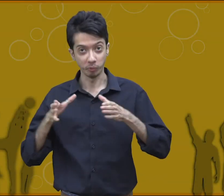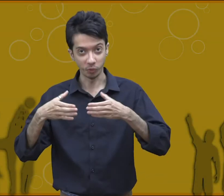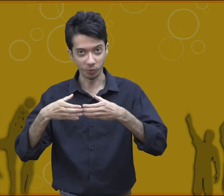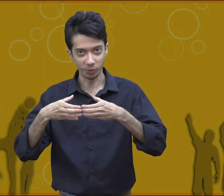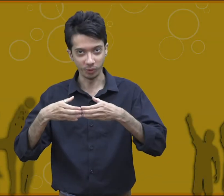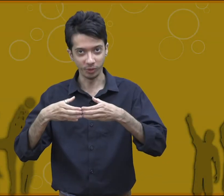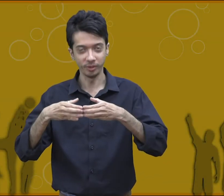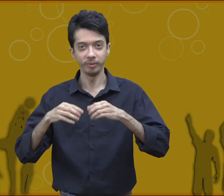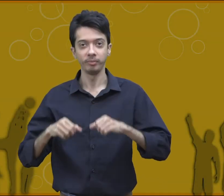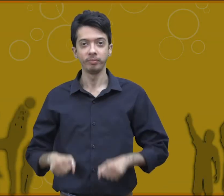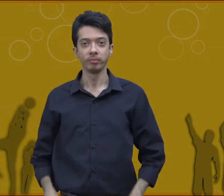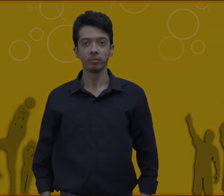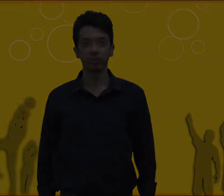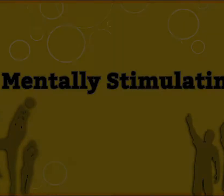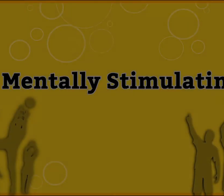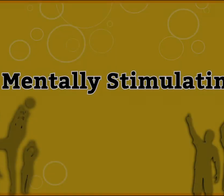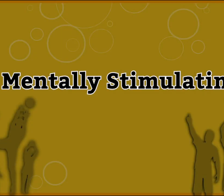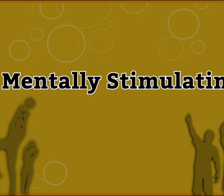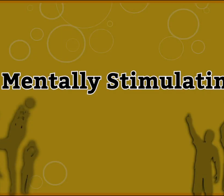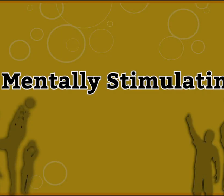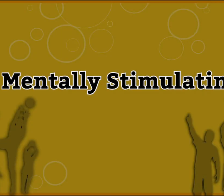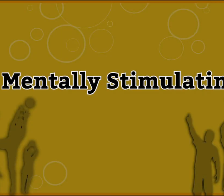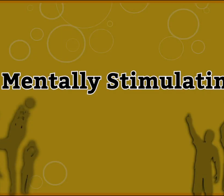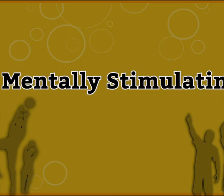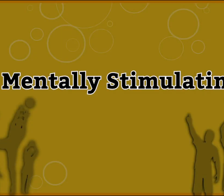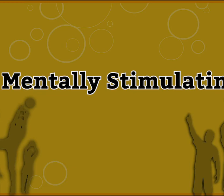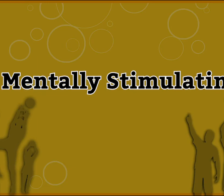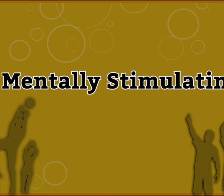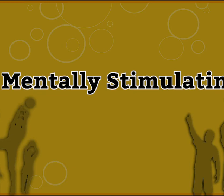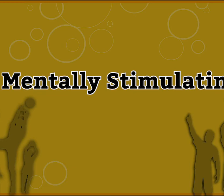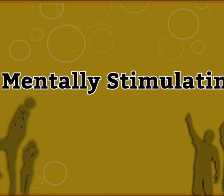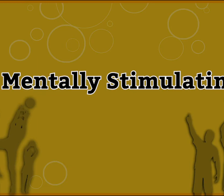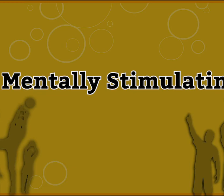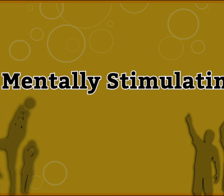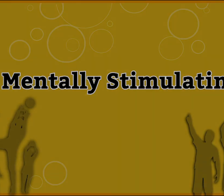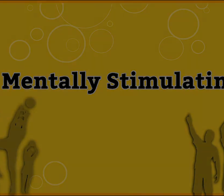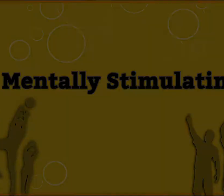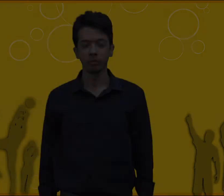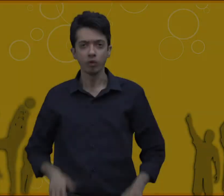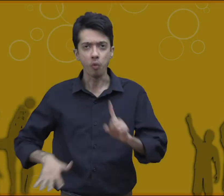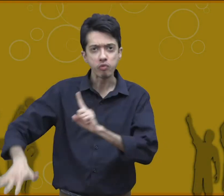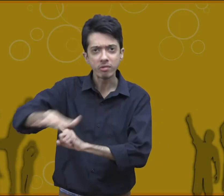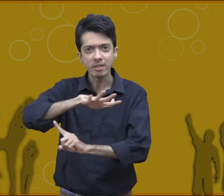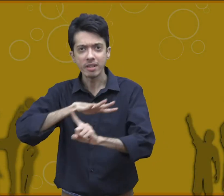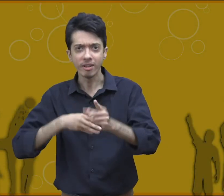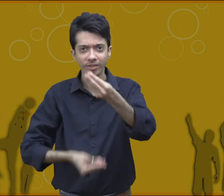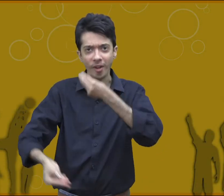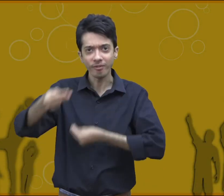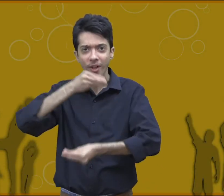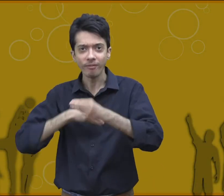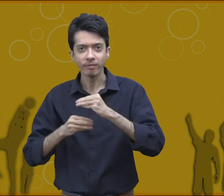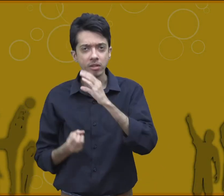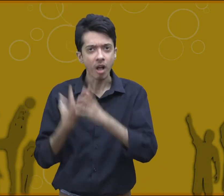community mentally stimulating